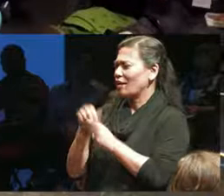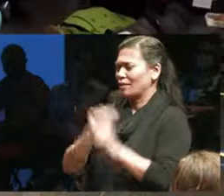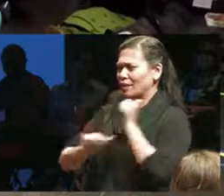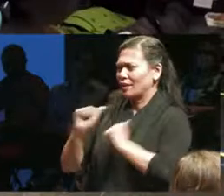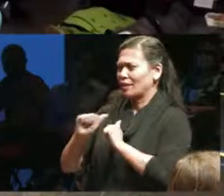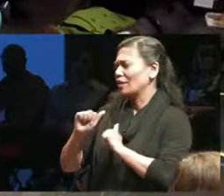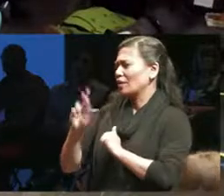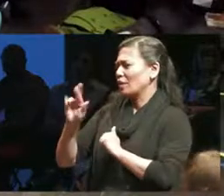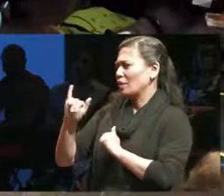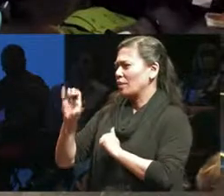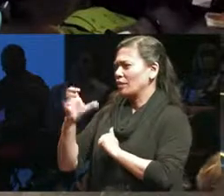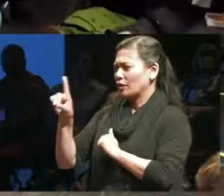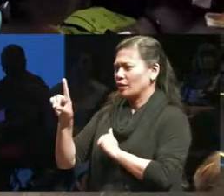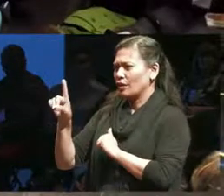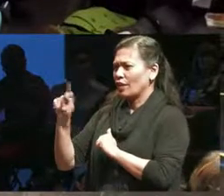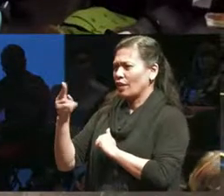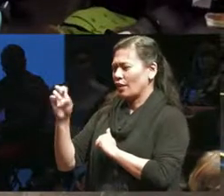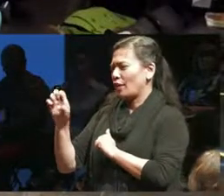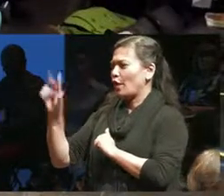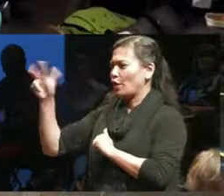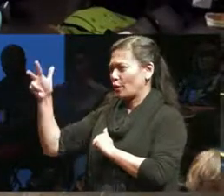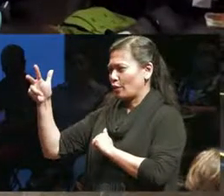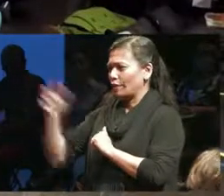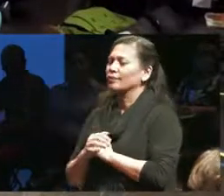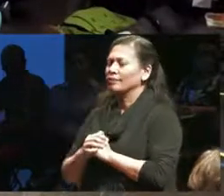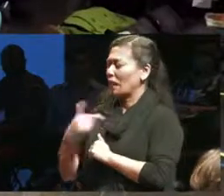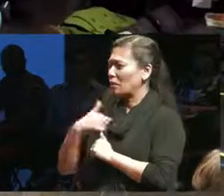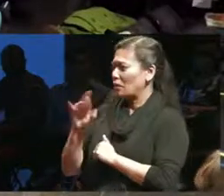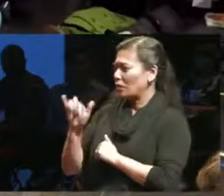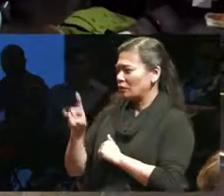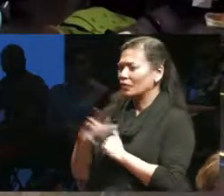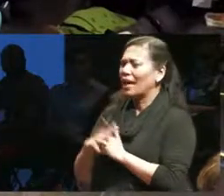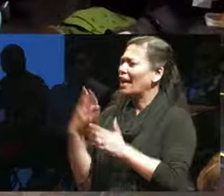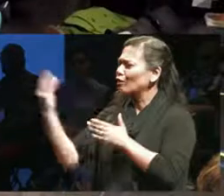there were some some times because it was promenade and outdoor there were